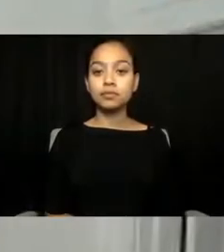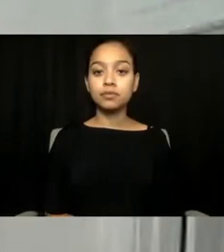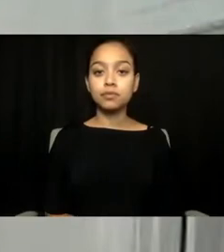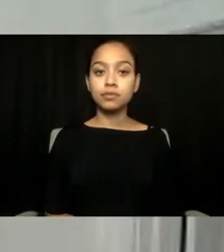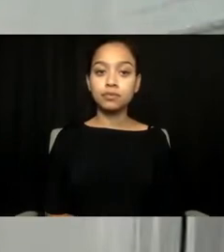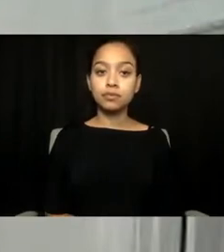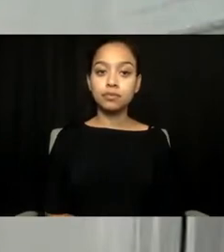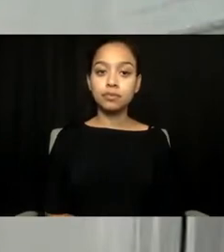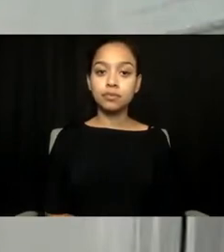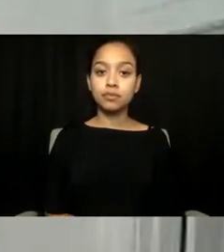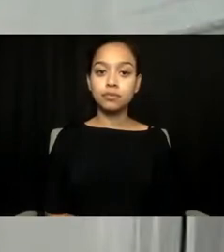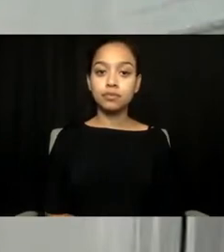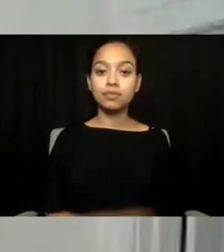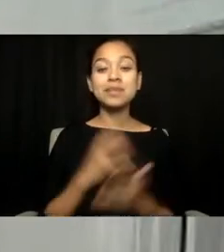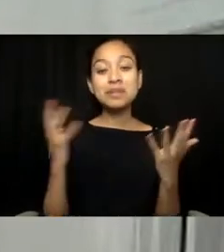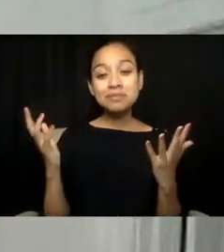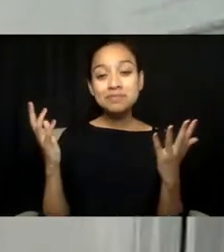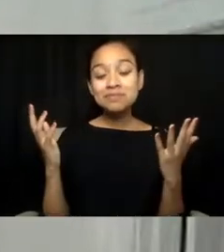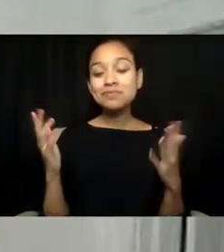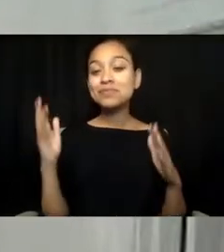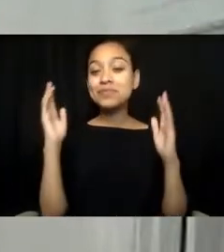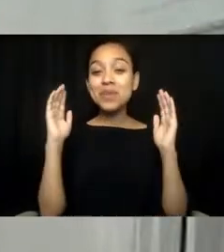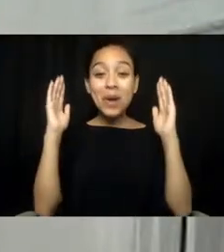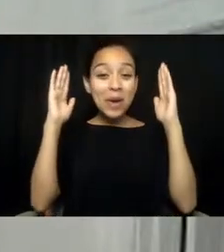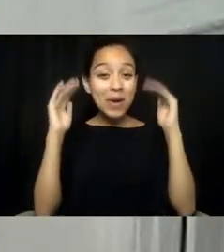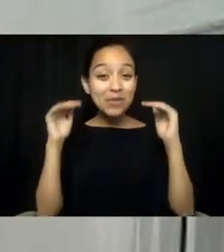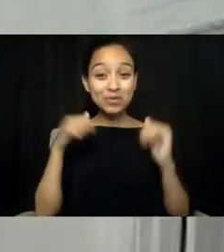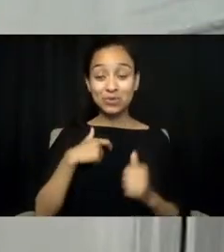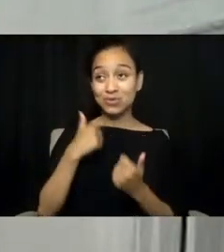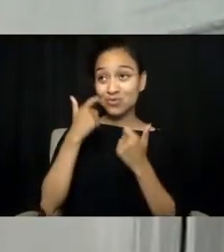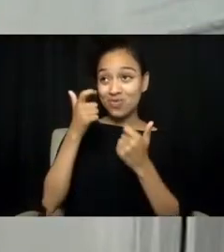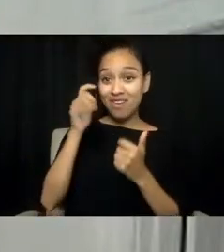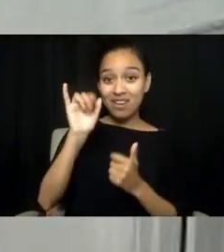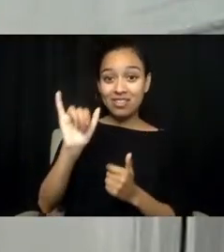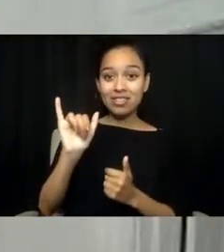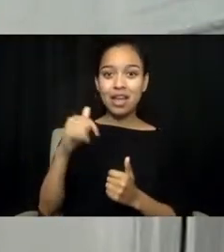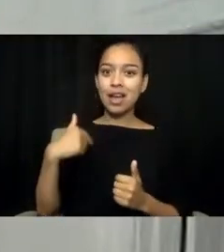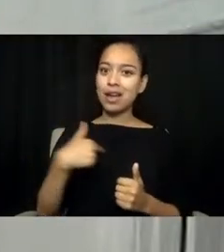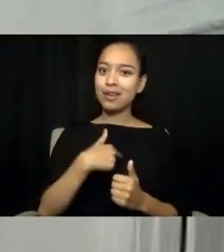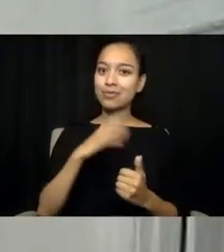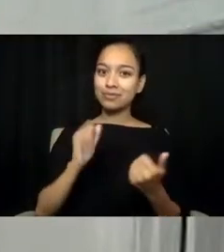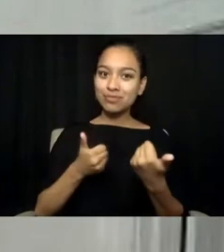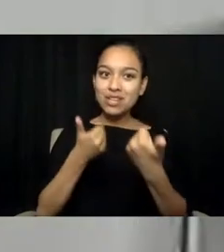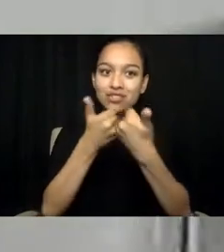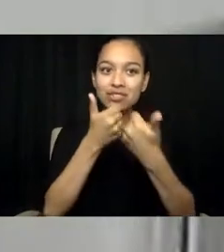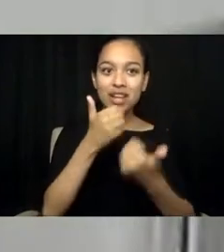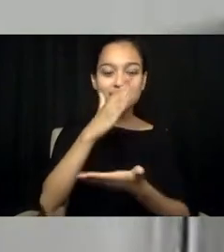I hope just in watching that that maybe we challenge some of your stereotypes